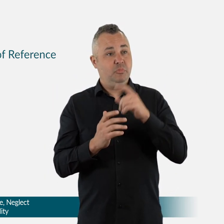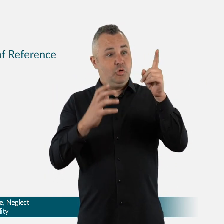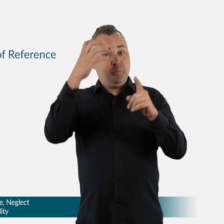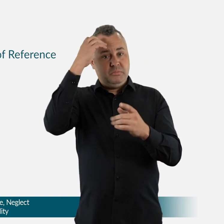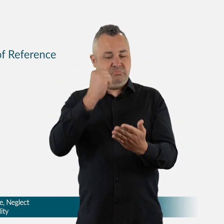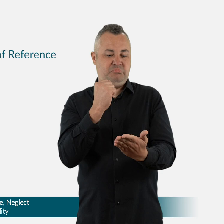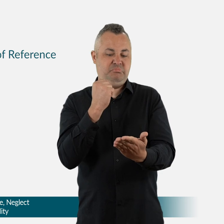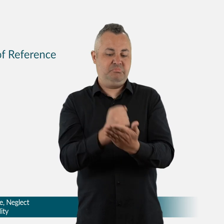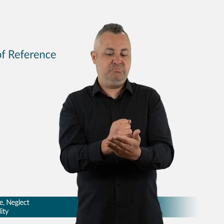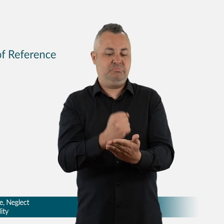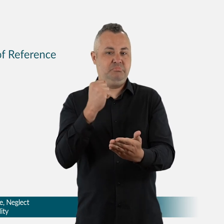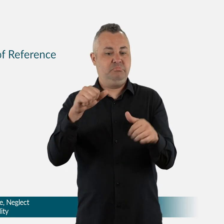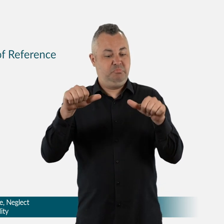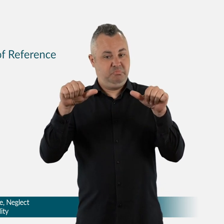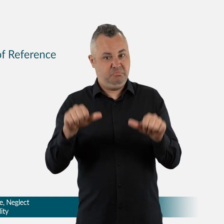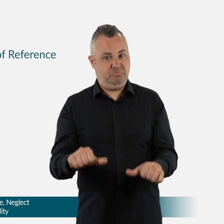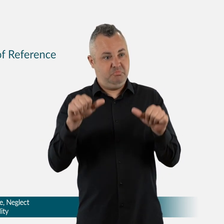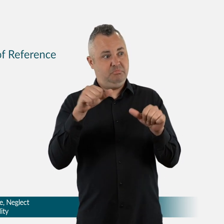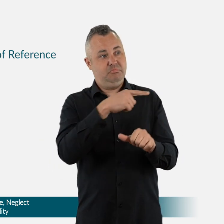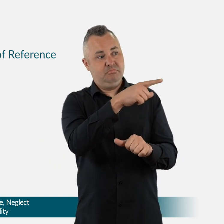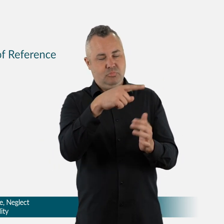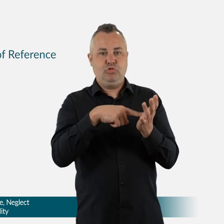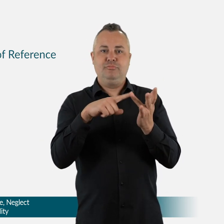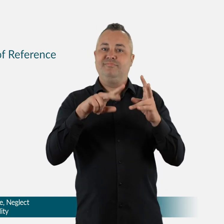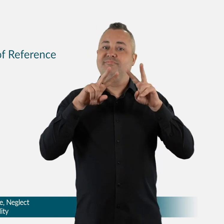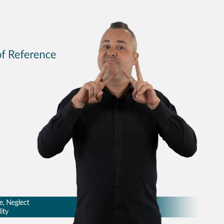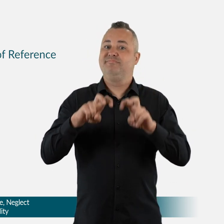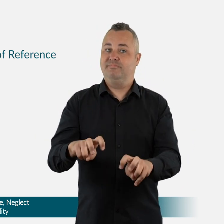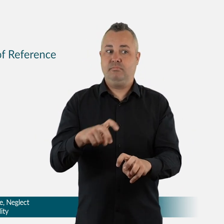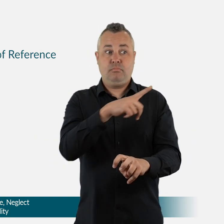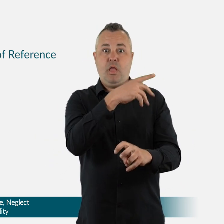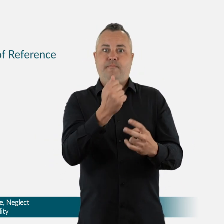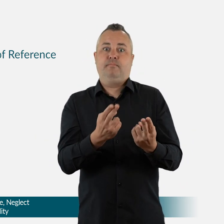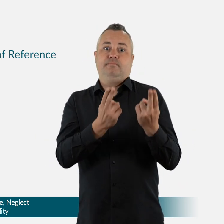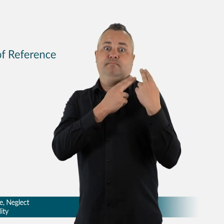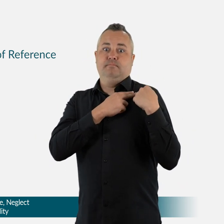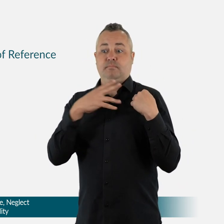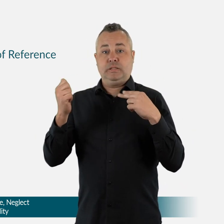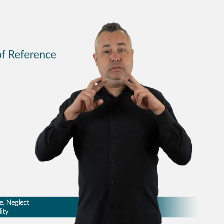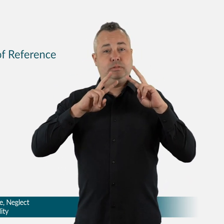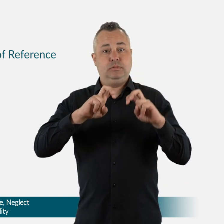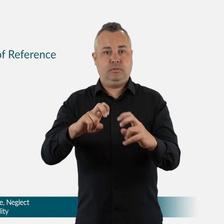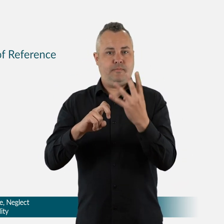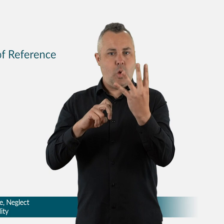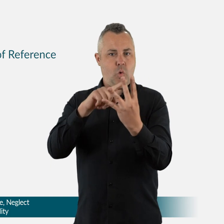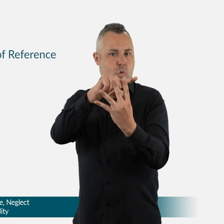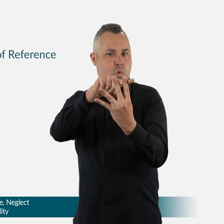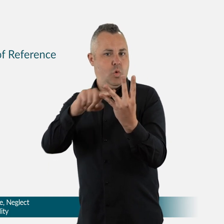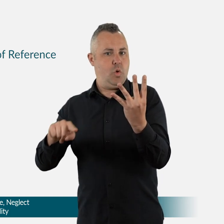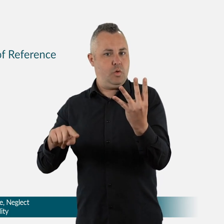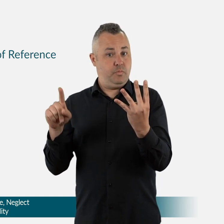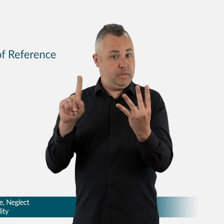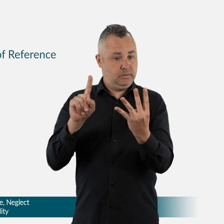A panel of six Royal Commissioners has been appointed to preside over the commission of Royal Commission’s inquiry.